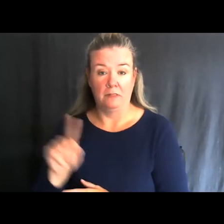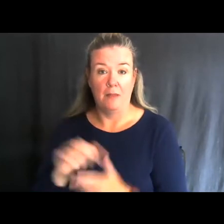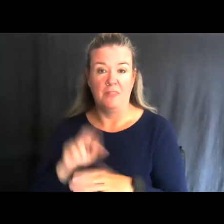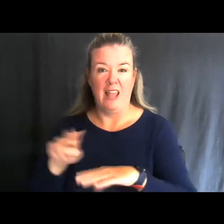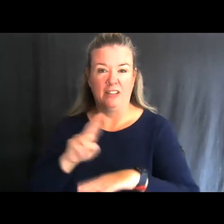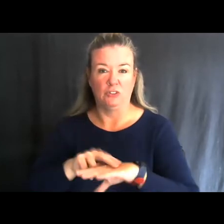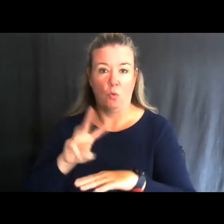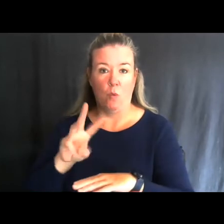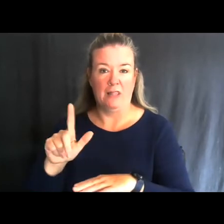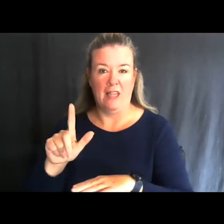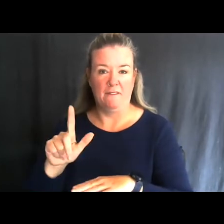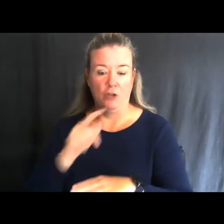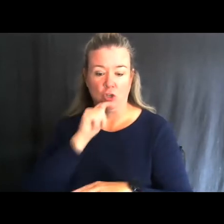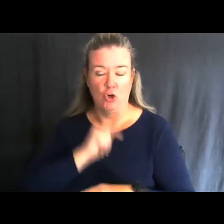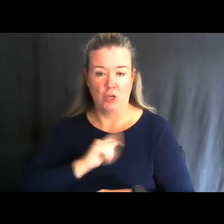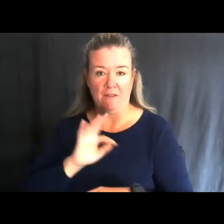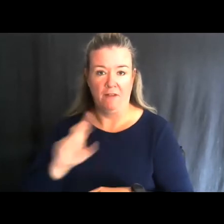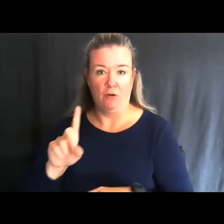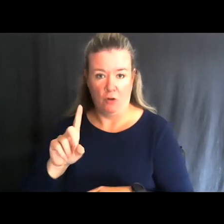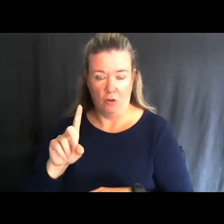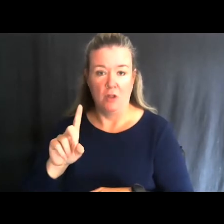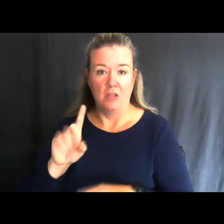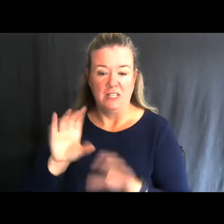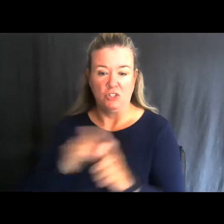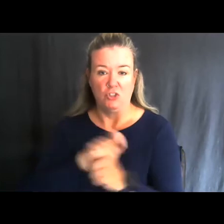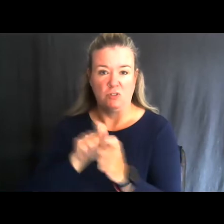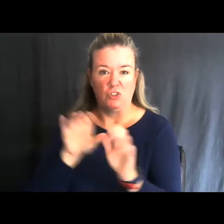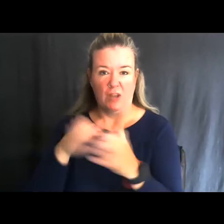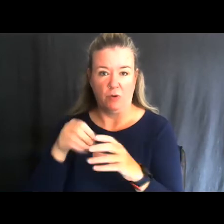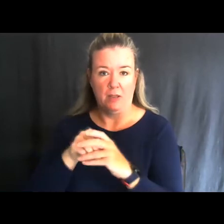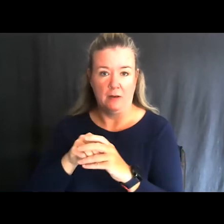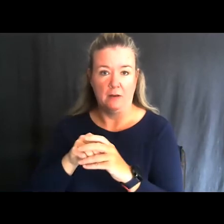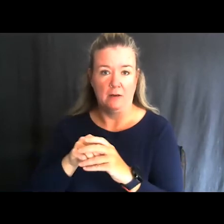We are the Bays DeNoc Gobblers Chapter in Upper Michigan, in Escanaba.